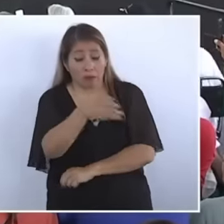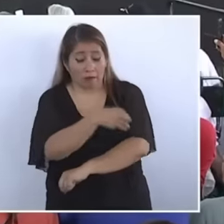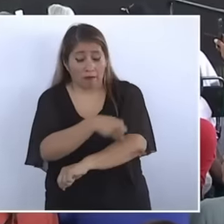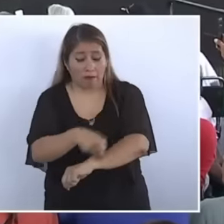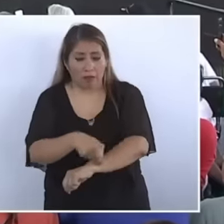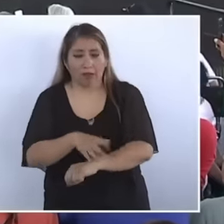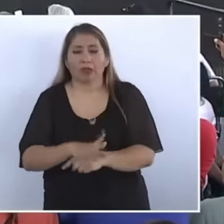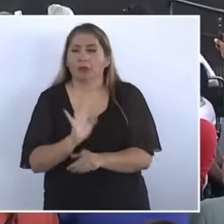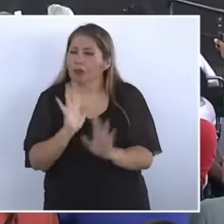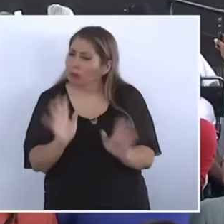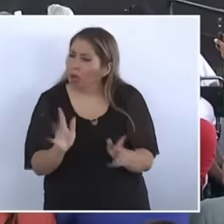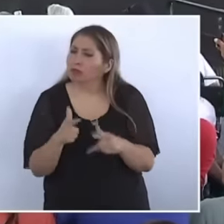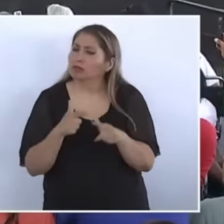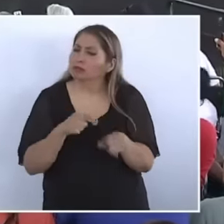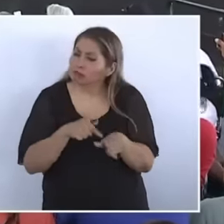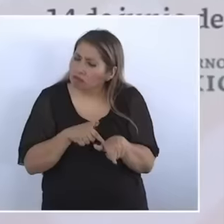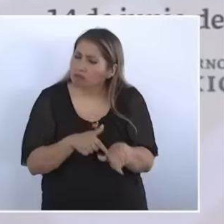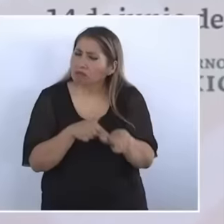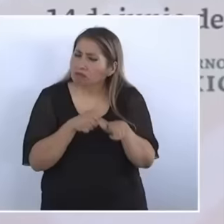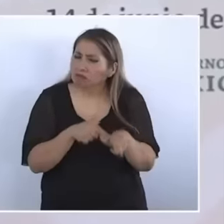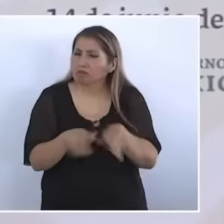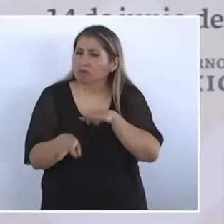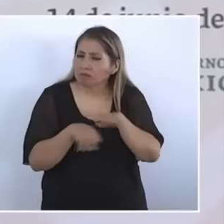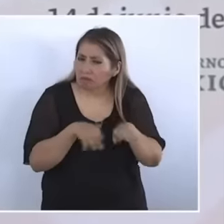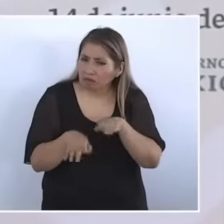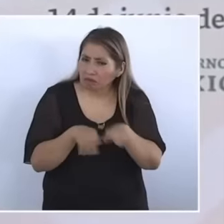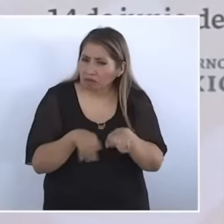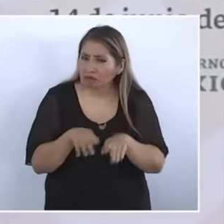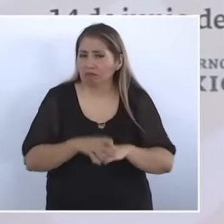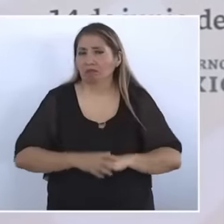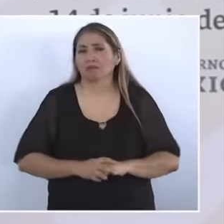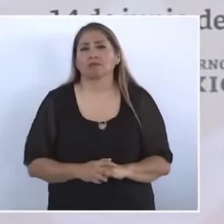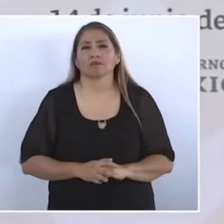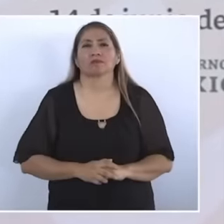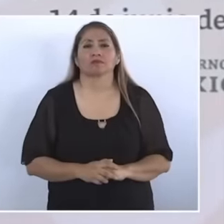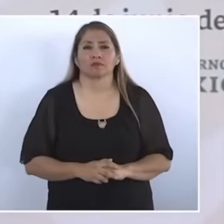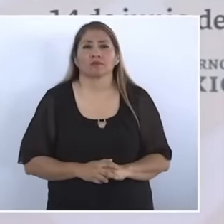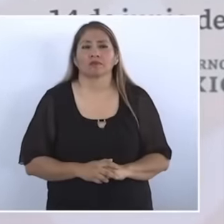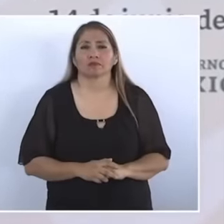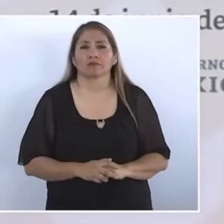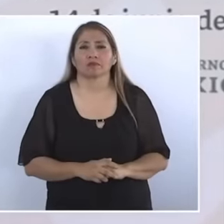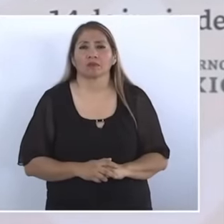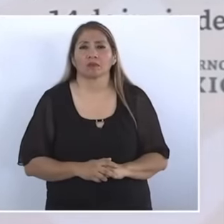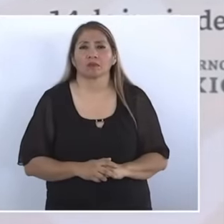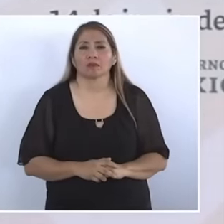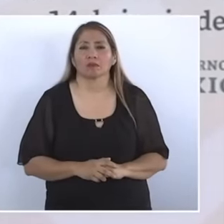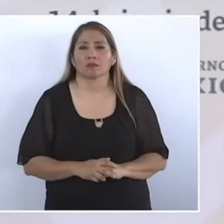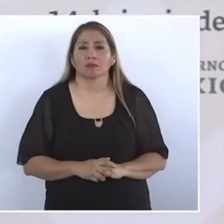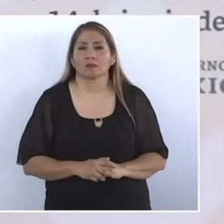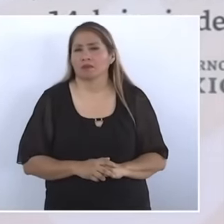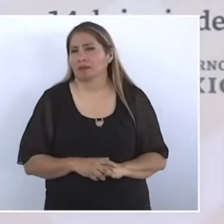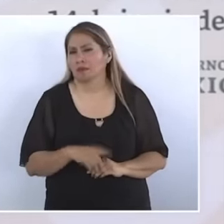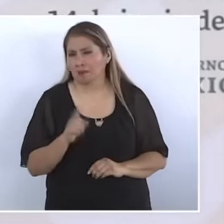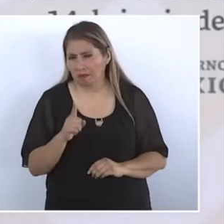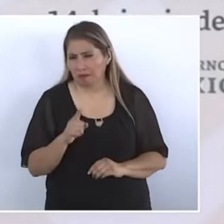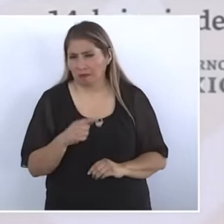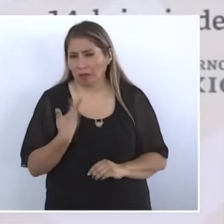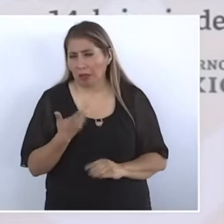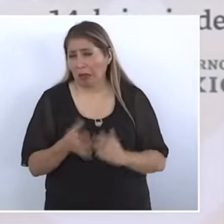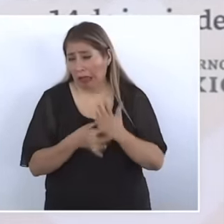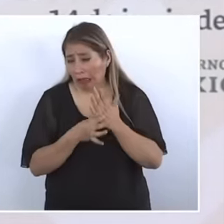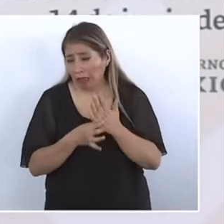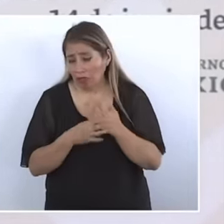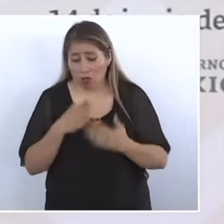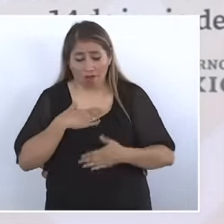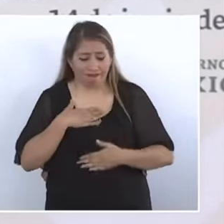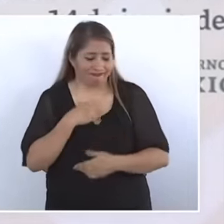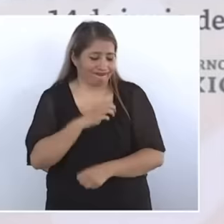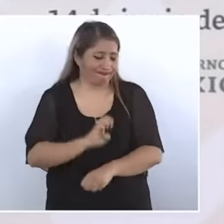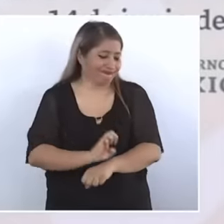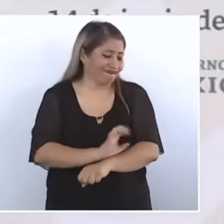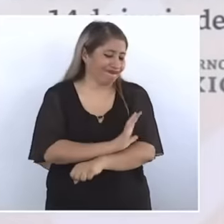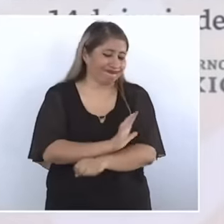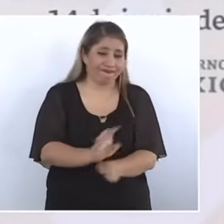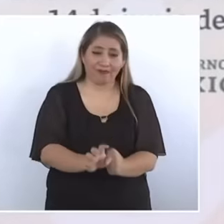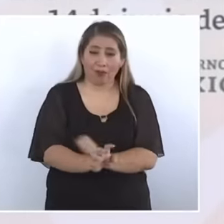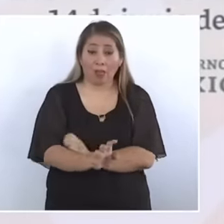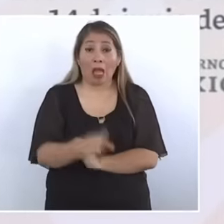continue working and uh The same thing that I expressed, I am happy because here Claudia just said it,